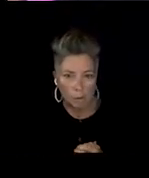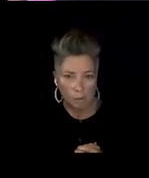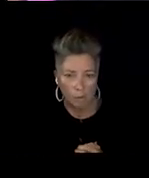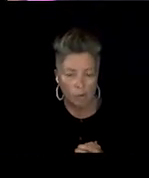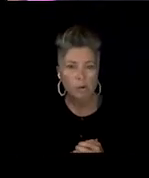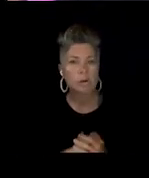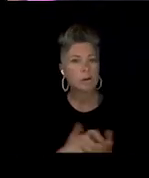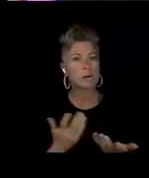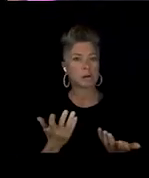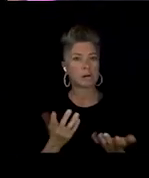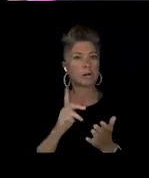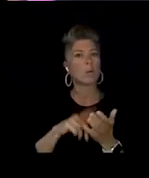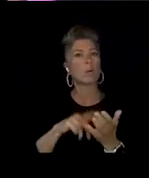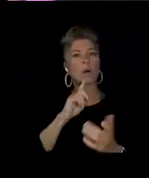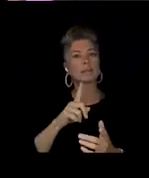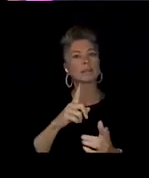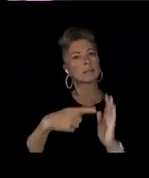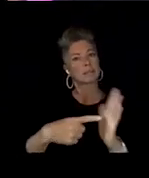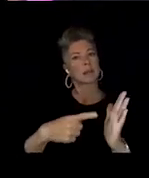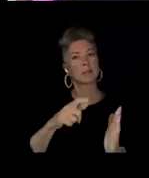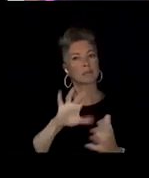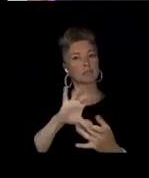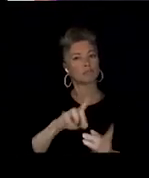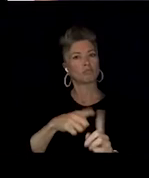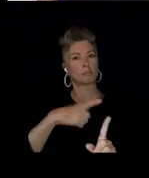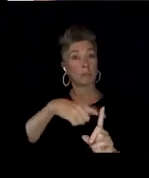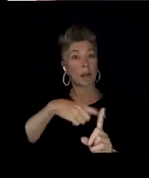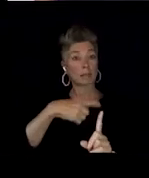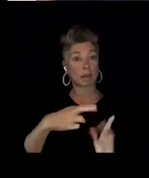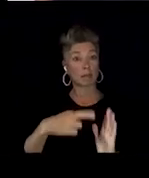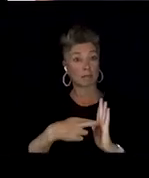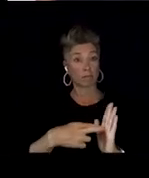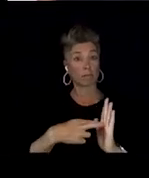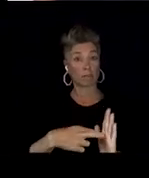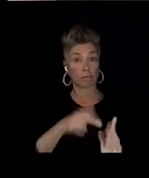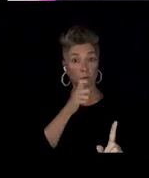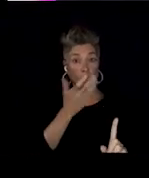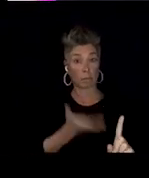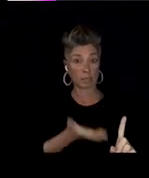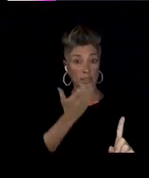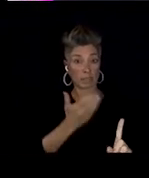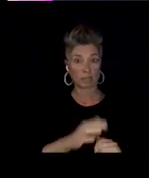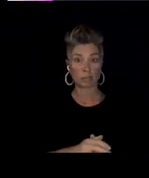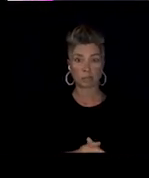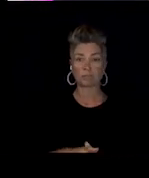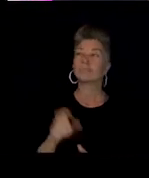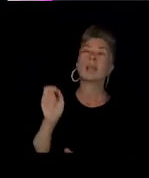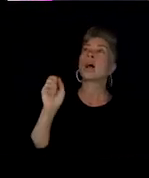positive representation? I believe it is. Okay. So I feel ways. Okay, so..